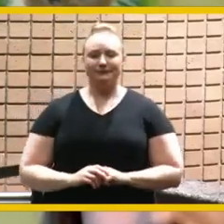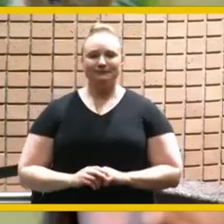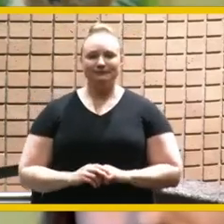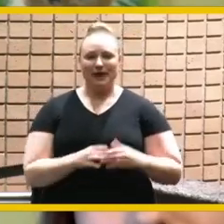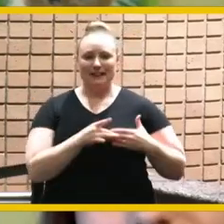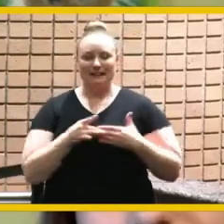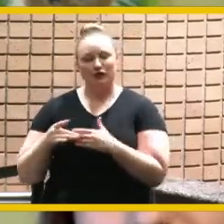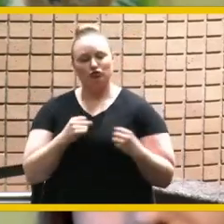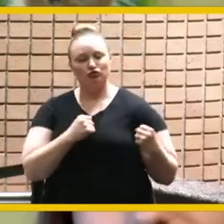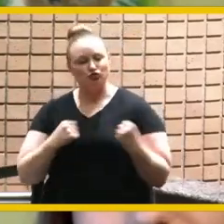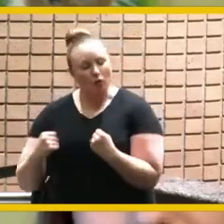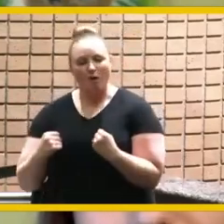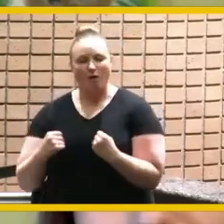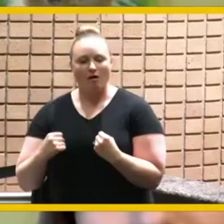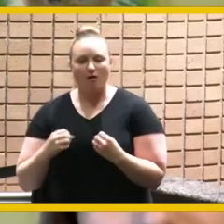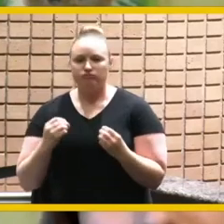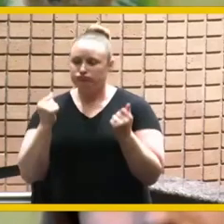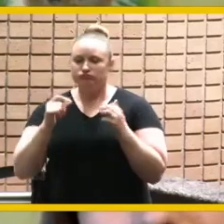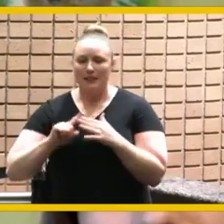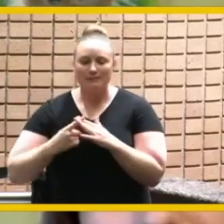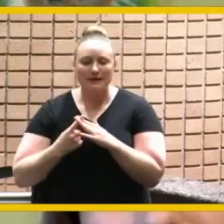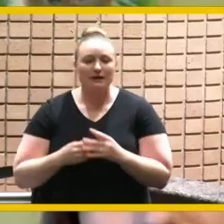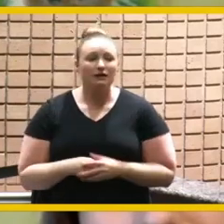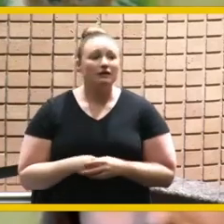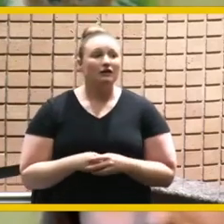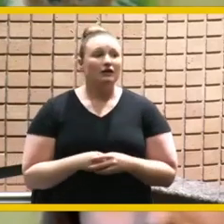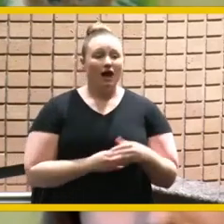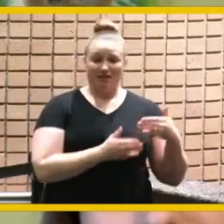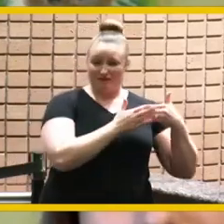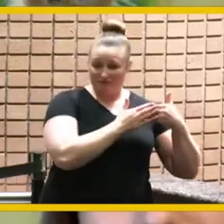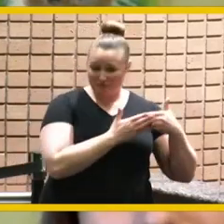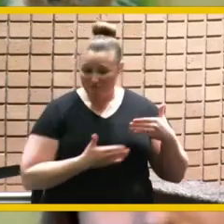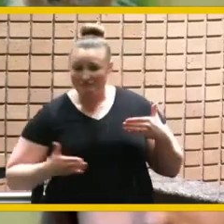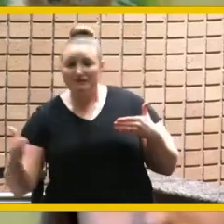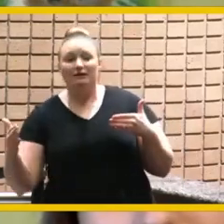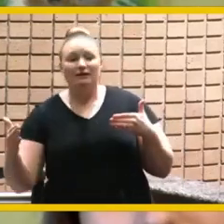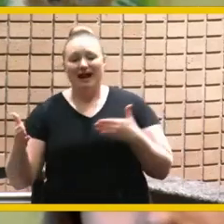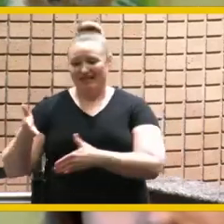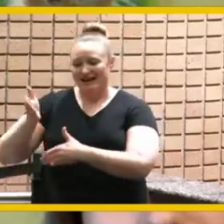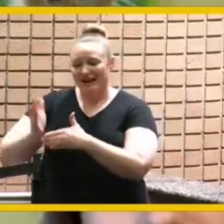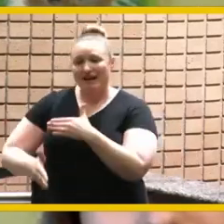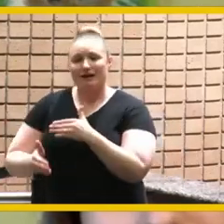the gate and then from then that the beginning that way and ending with this coronavirus